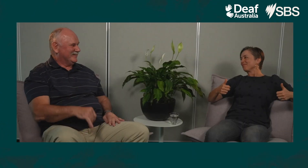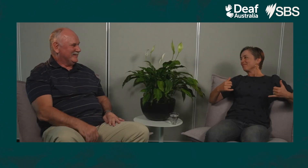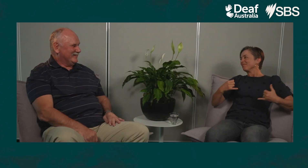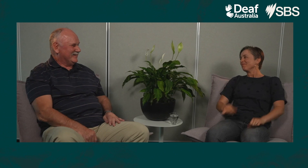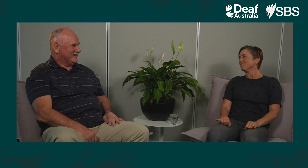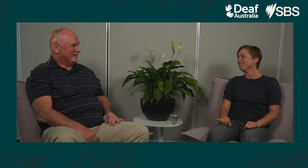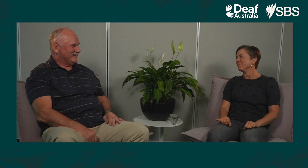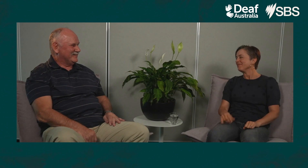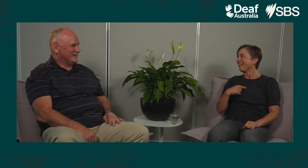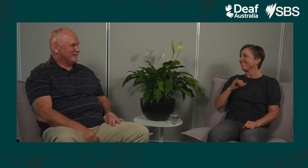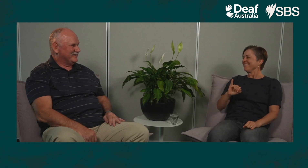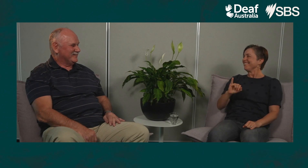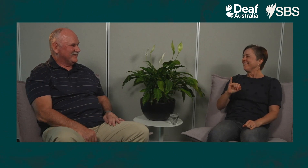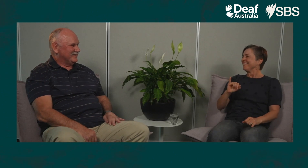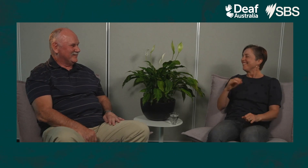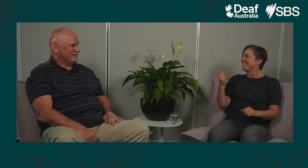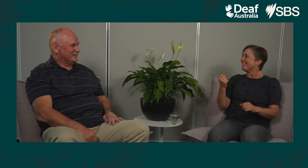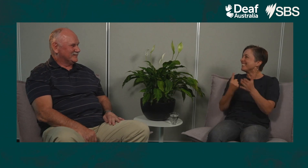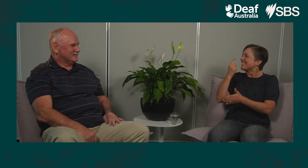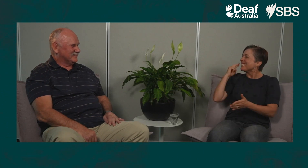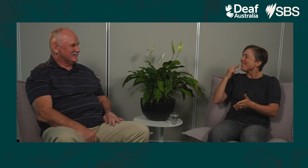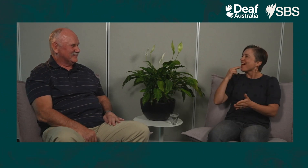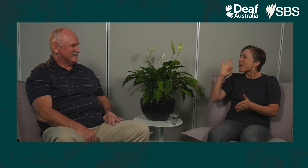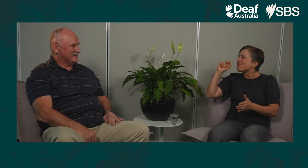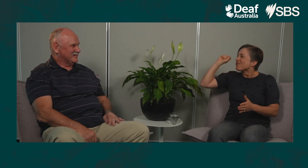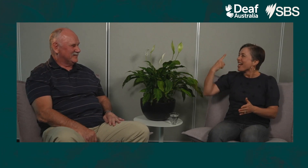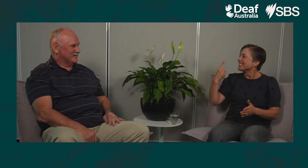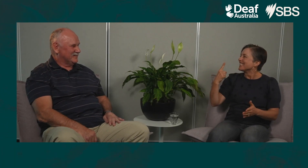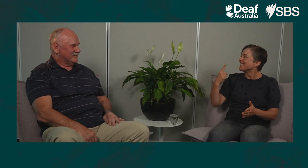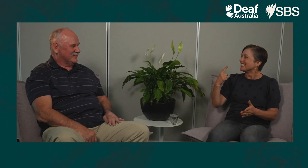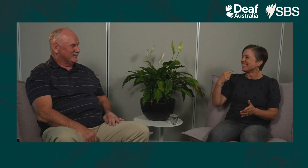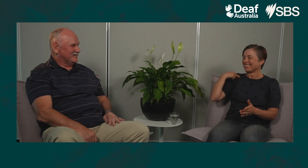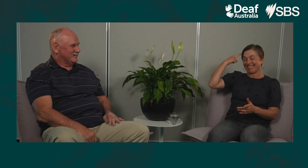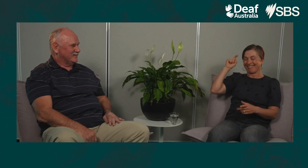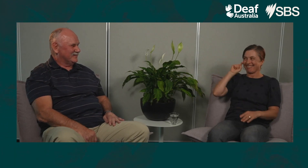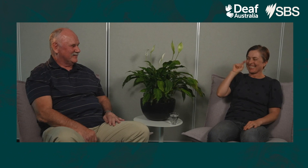So all this time, he thought he had a great car, But it wasn’t to be.